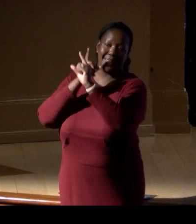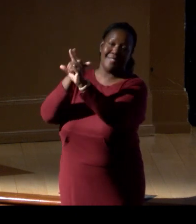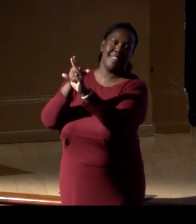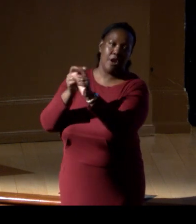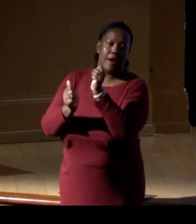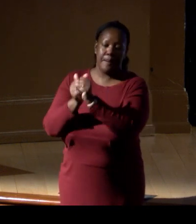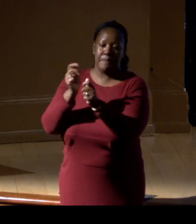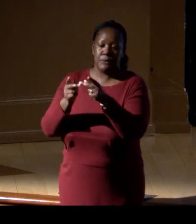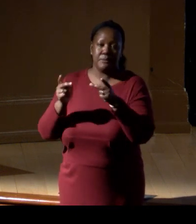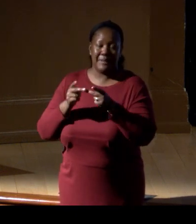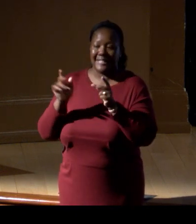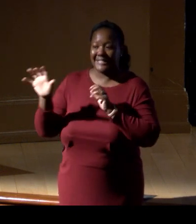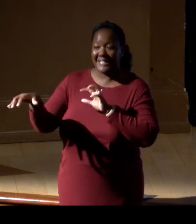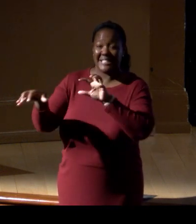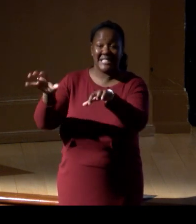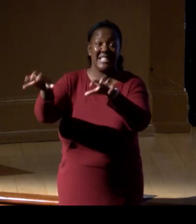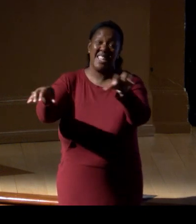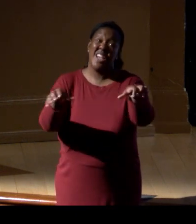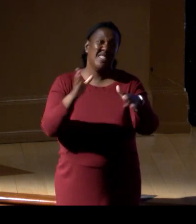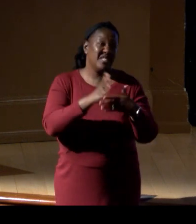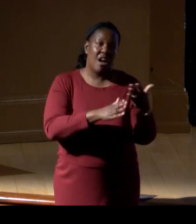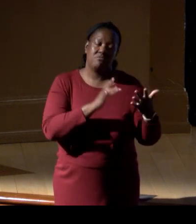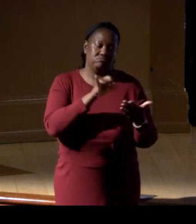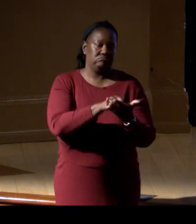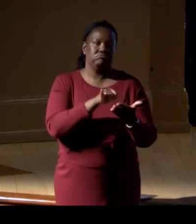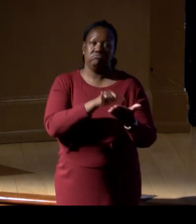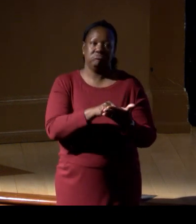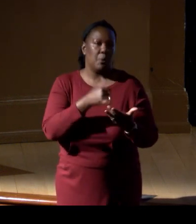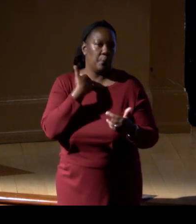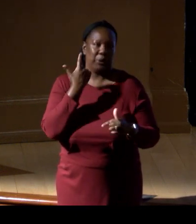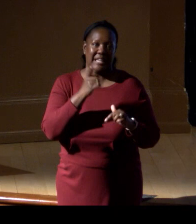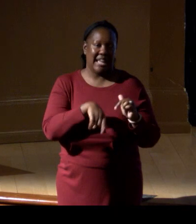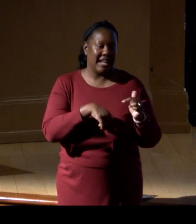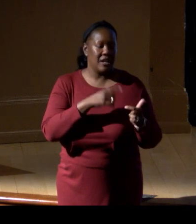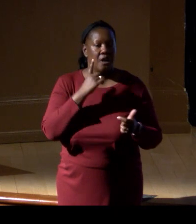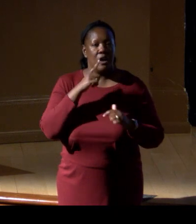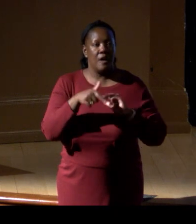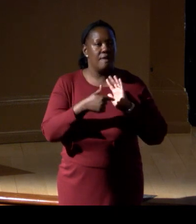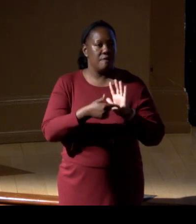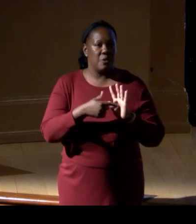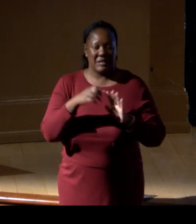because we have lost species irreversibly, like the Caribbean monk seal, for example.